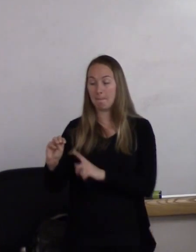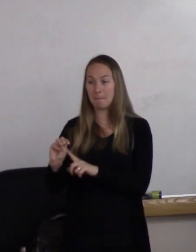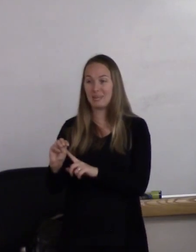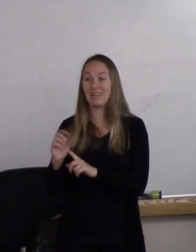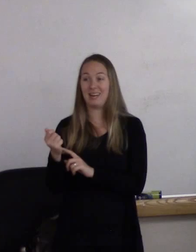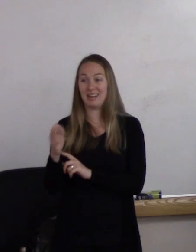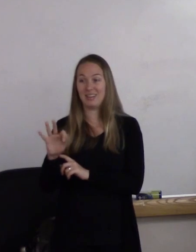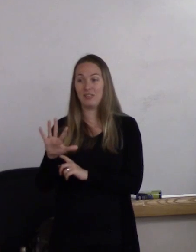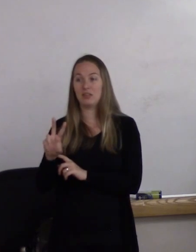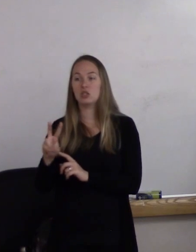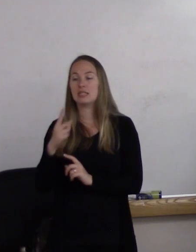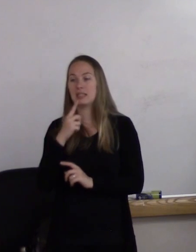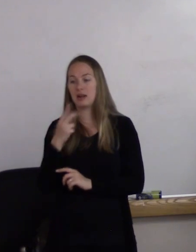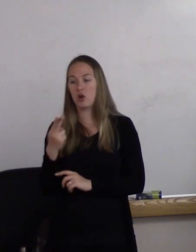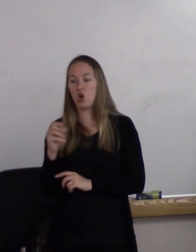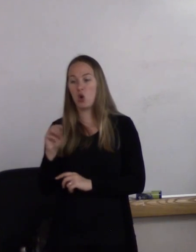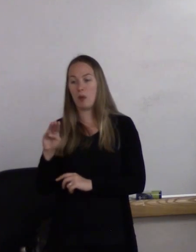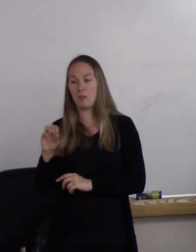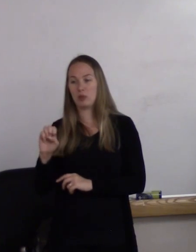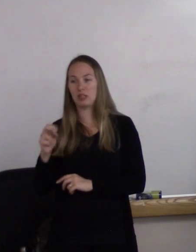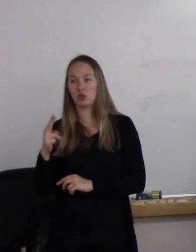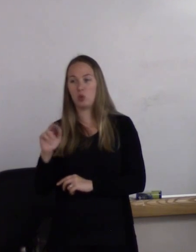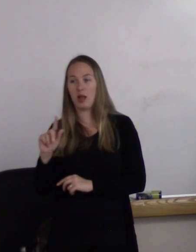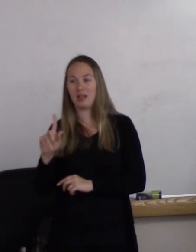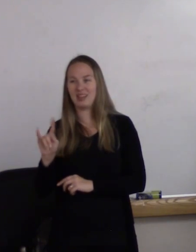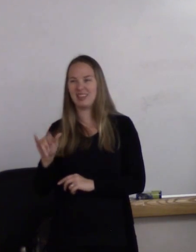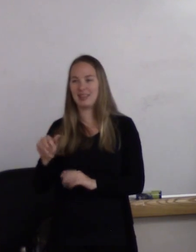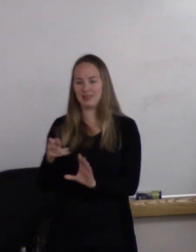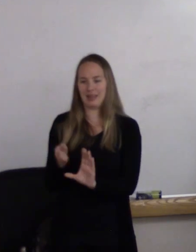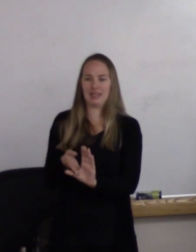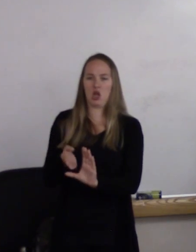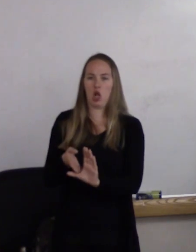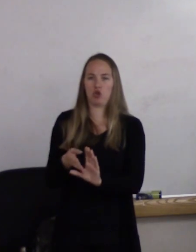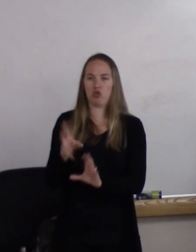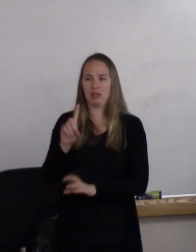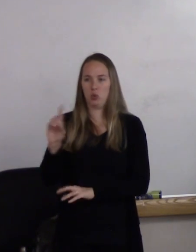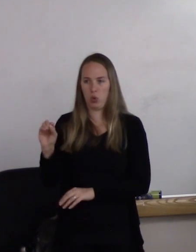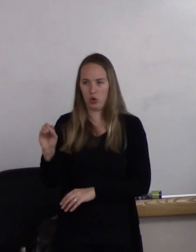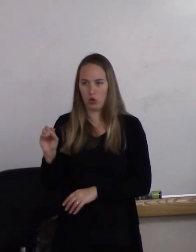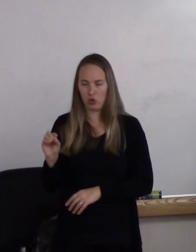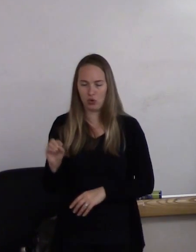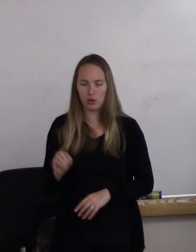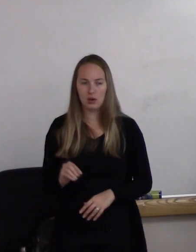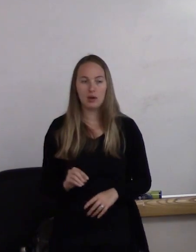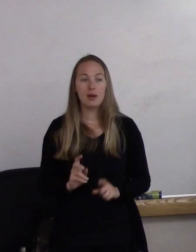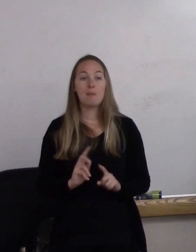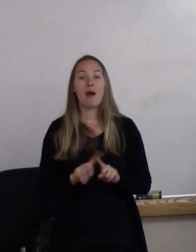listed homosexuality as a psychological disorder. However, at the same time,